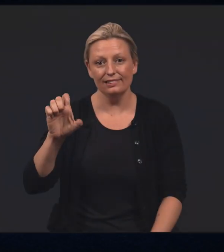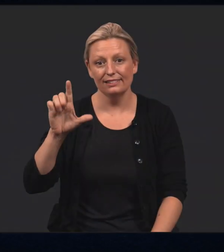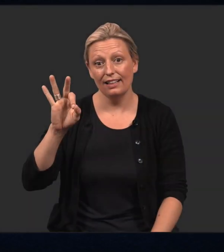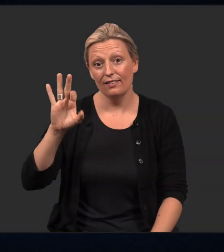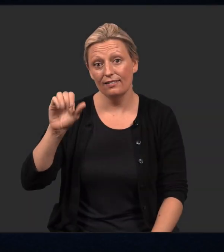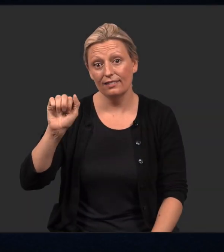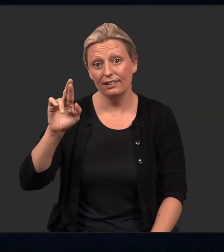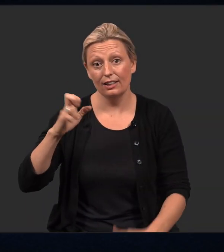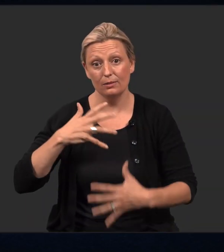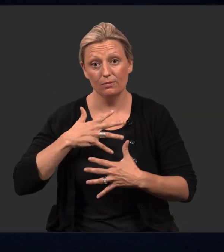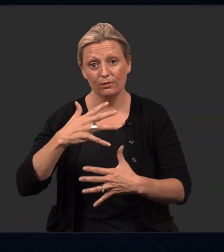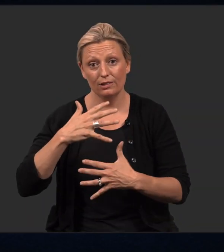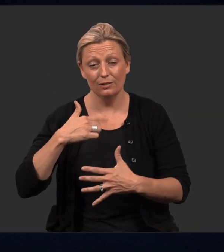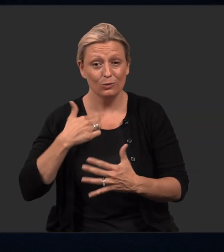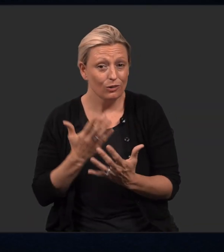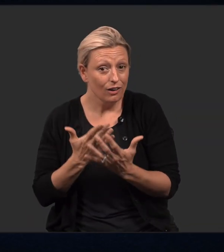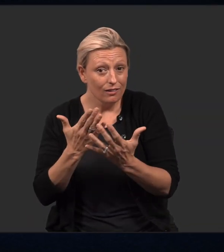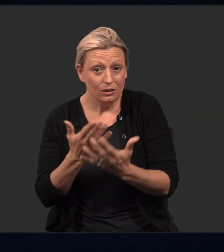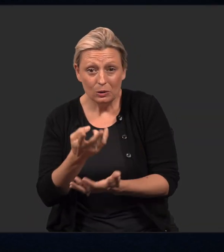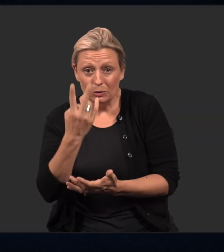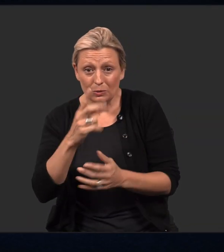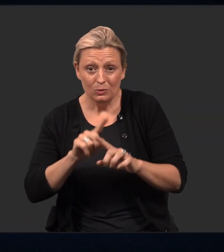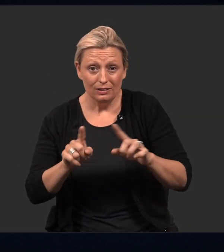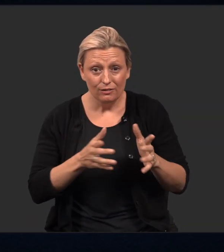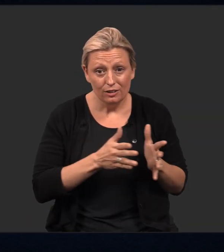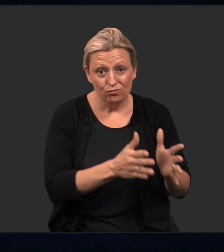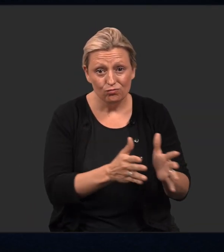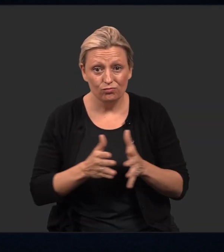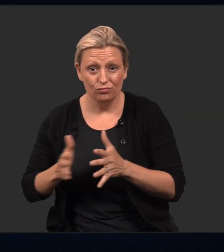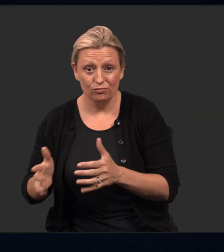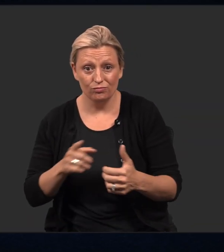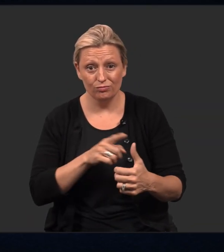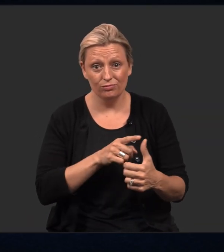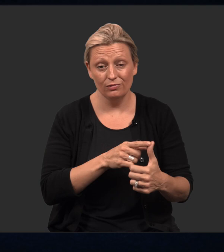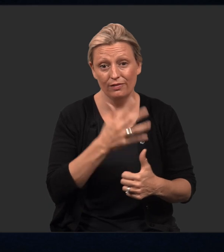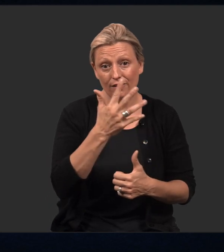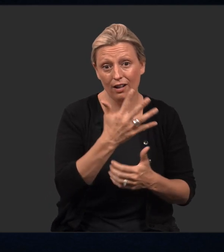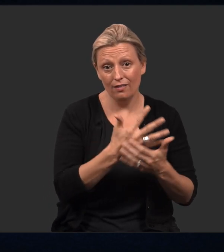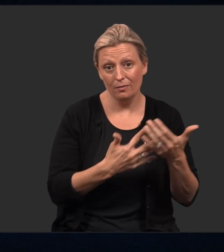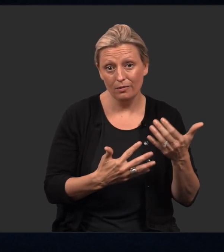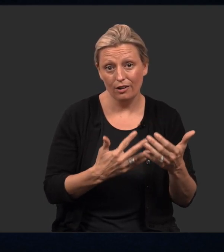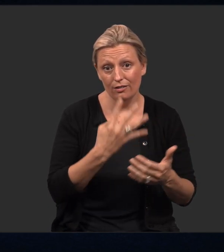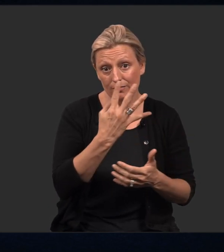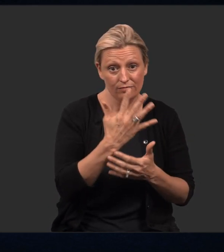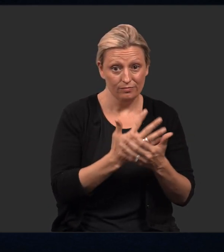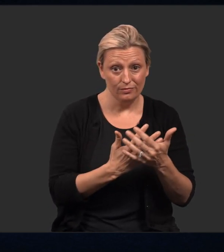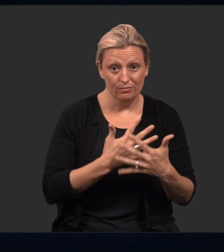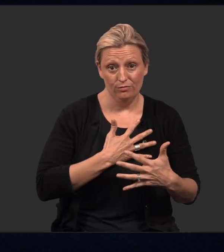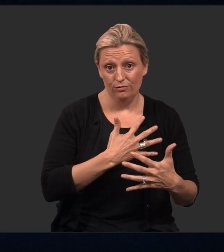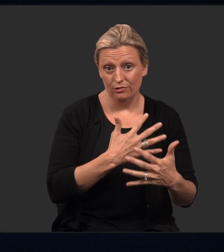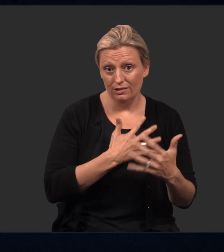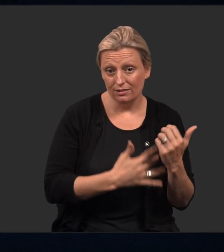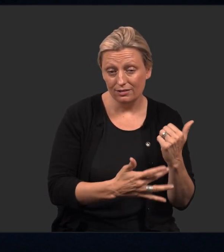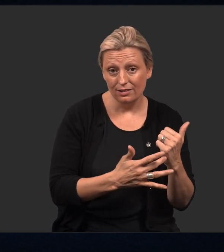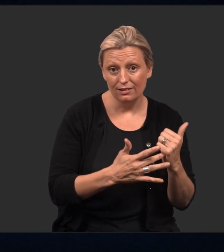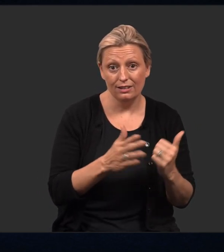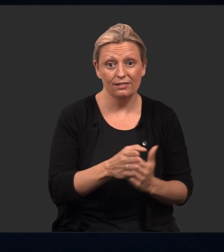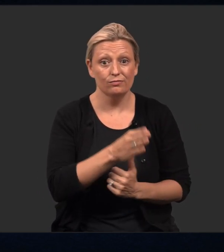This is self-care breathing. I will offer you two different options you can try. The first is a 5 part/4 part breathing technique.